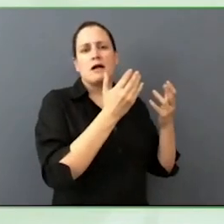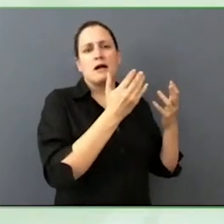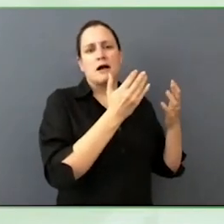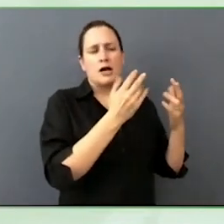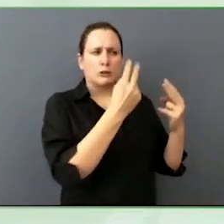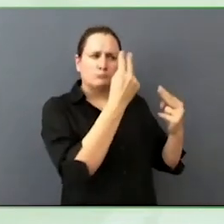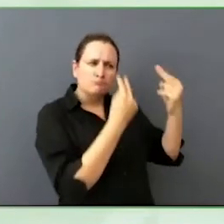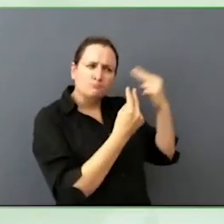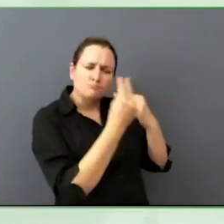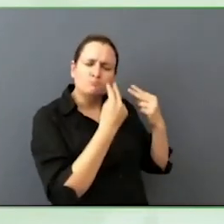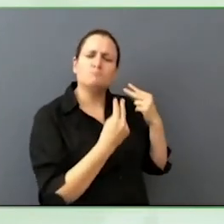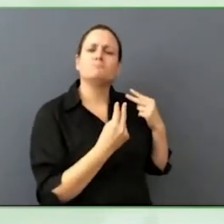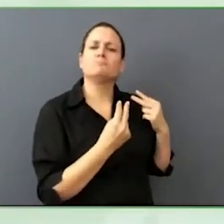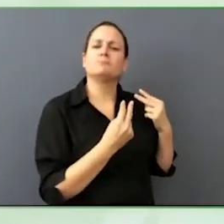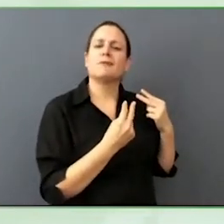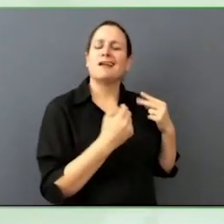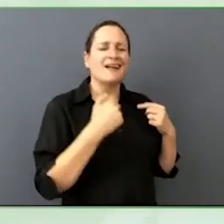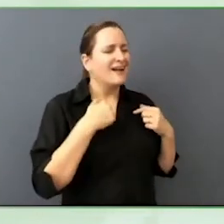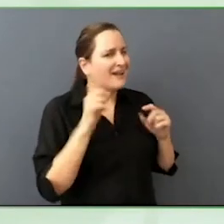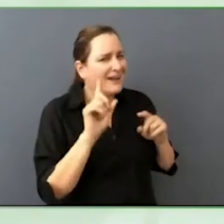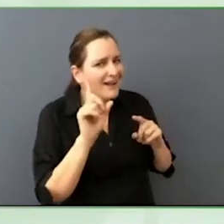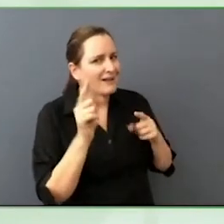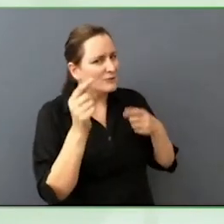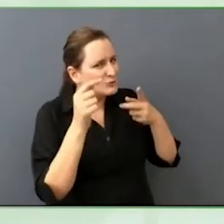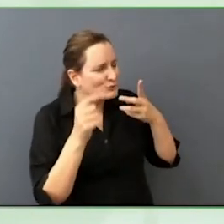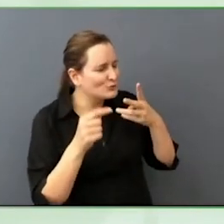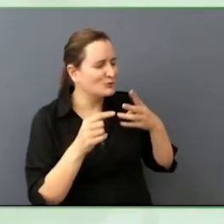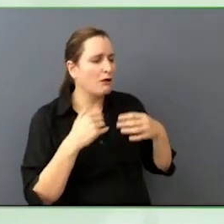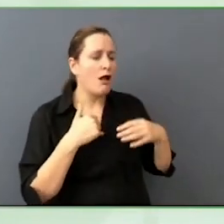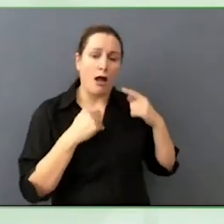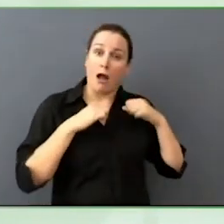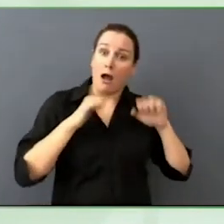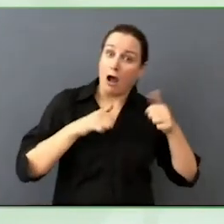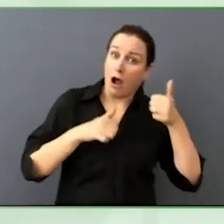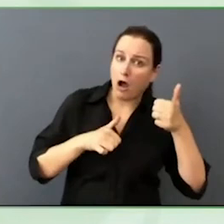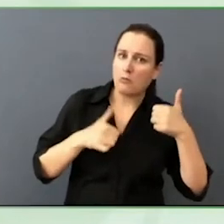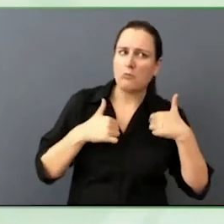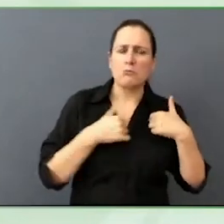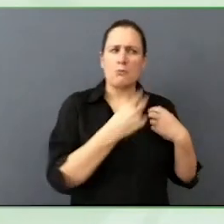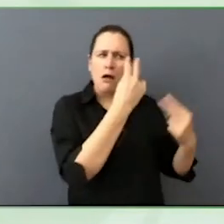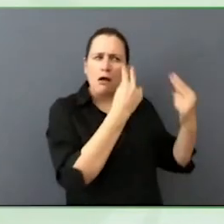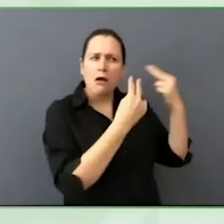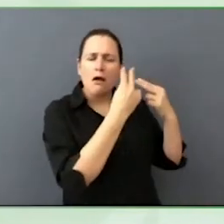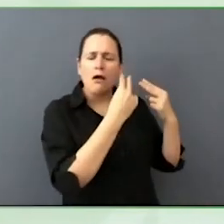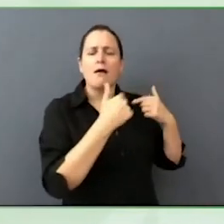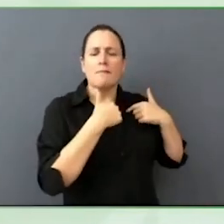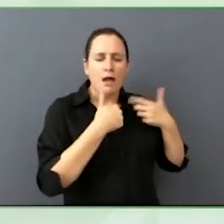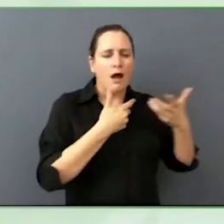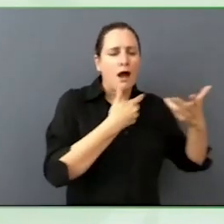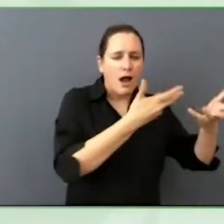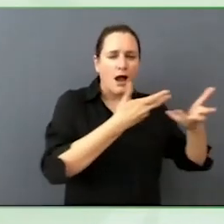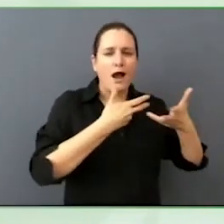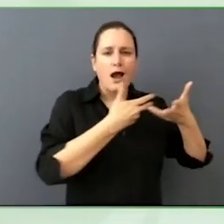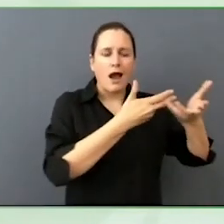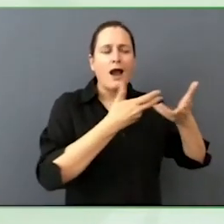help you understand, "Hey, these are some things you might want to get curious about." Getting curious.